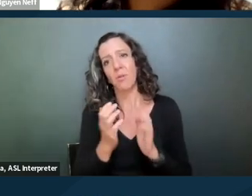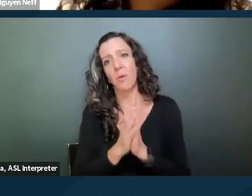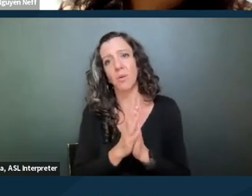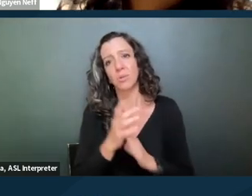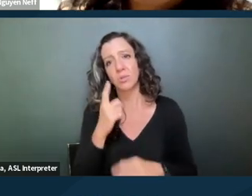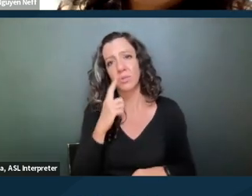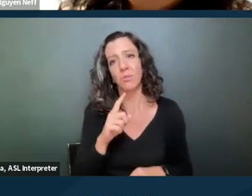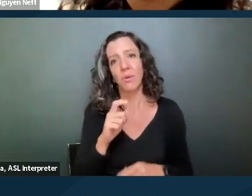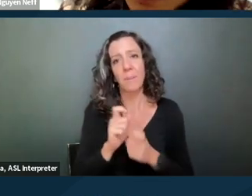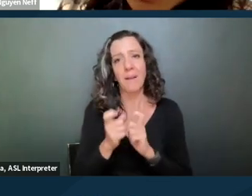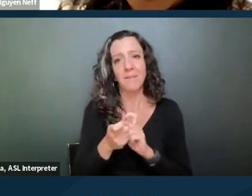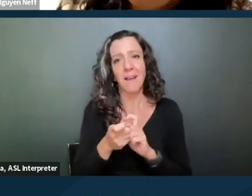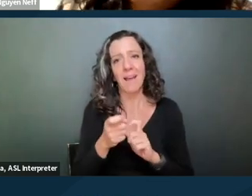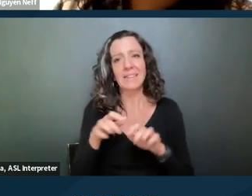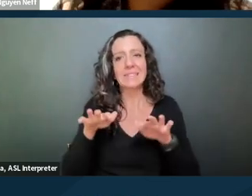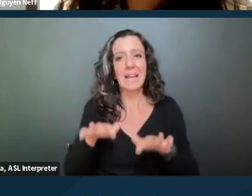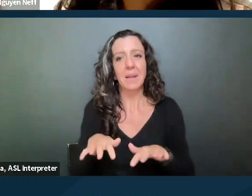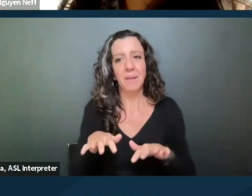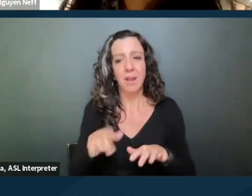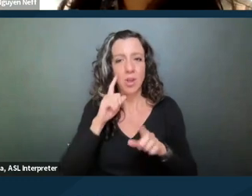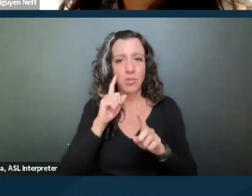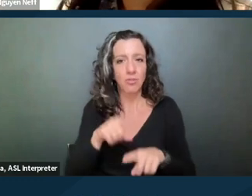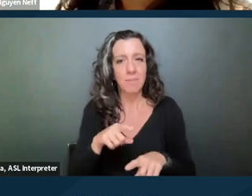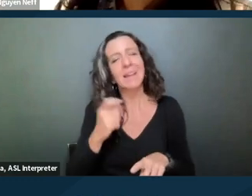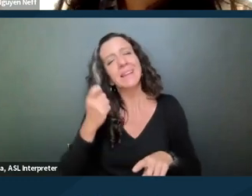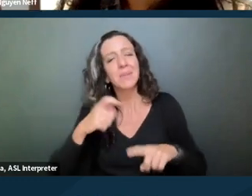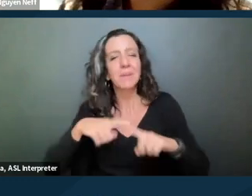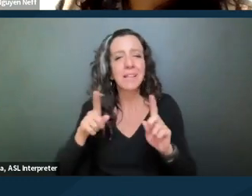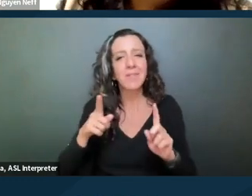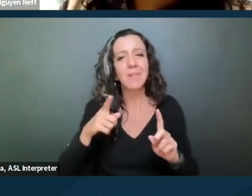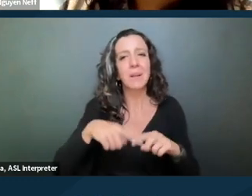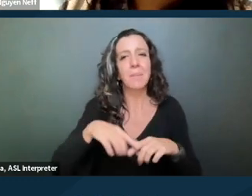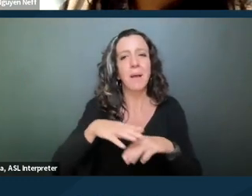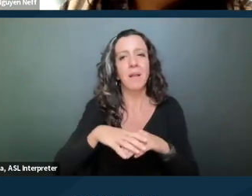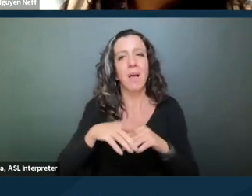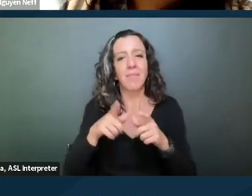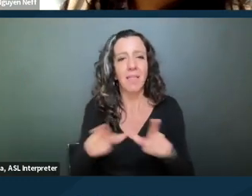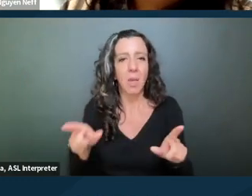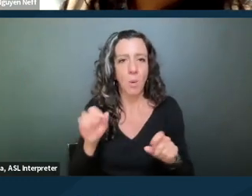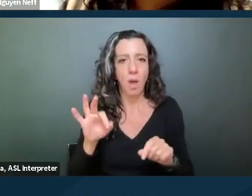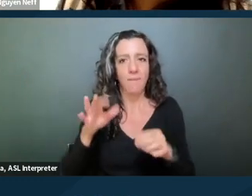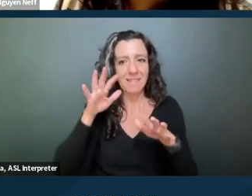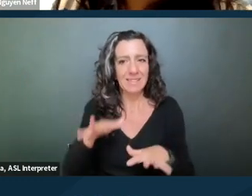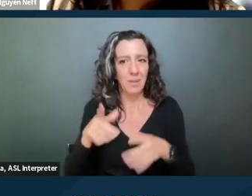to modify a settlement agreement is a little bit difficult though depending on the language of the settlement agreement.